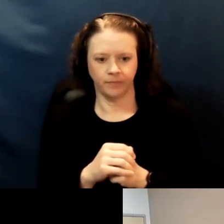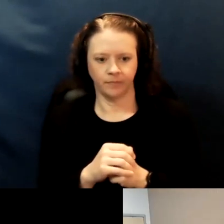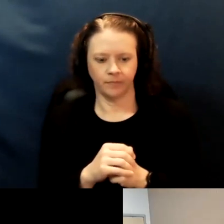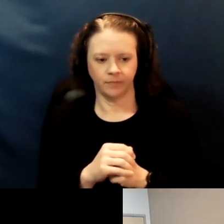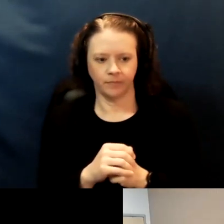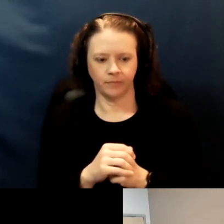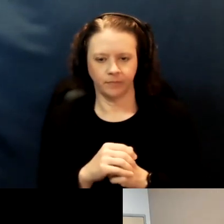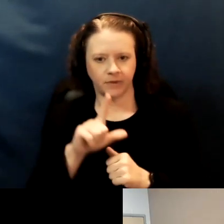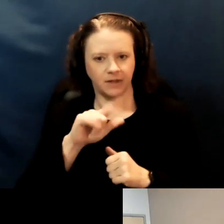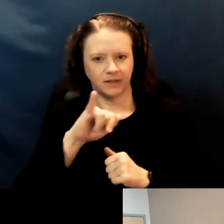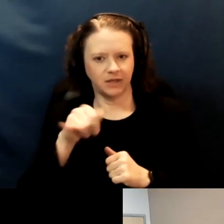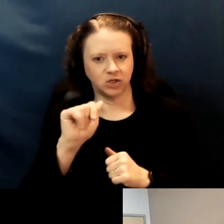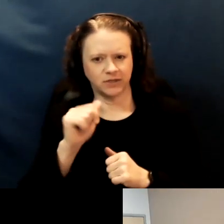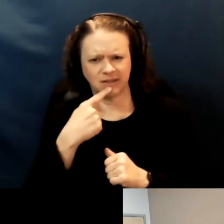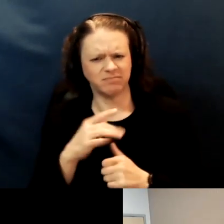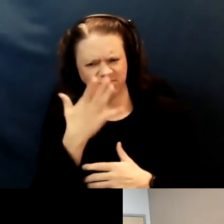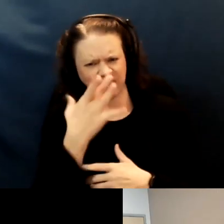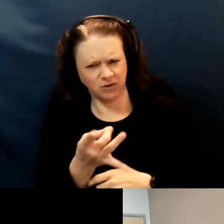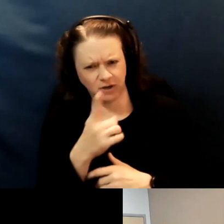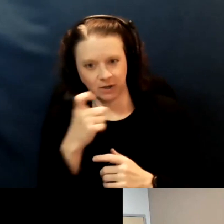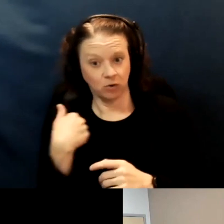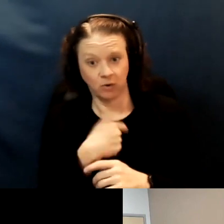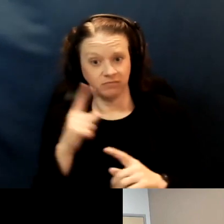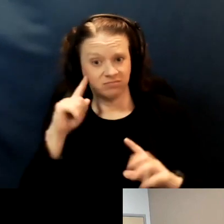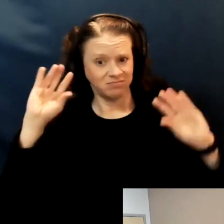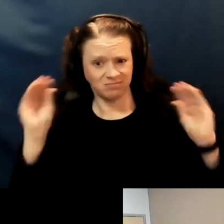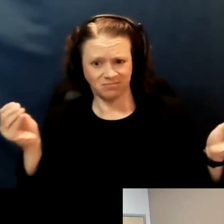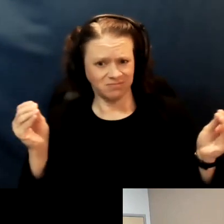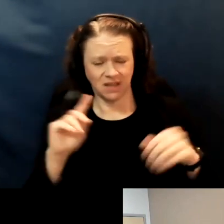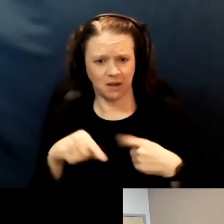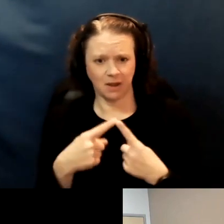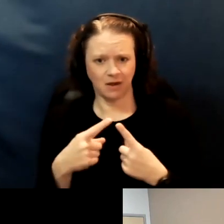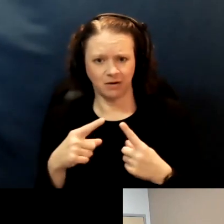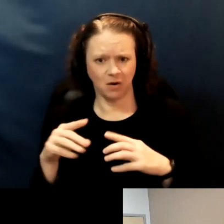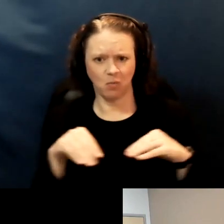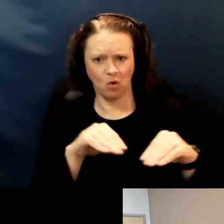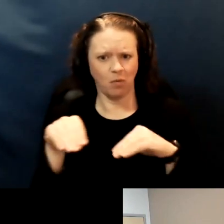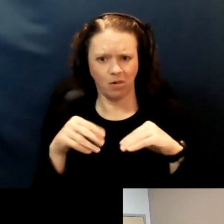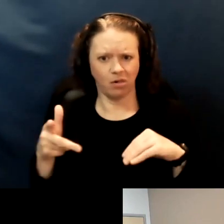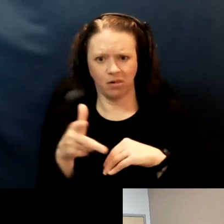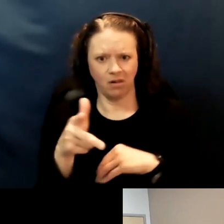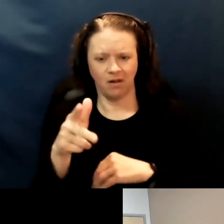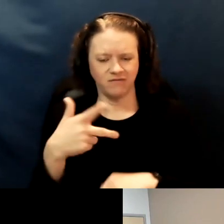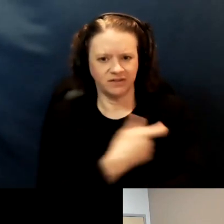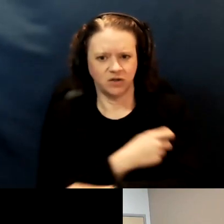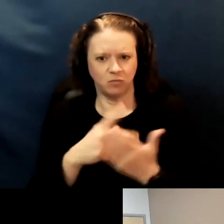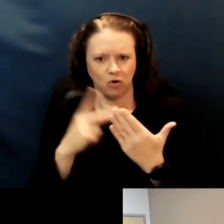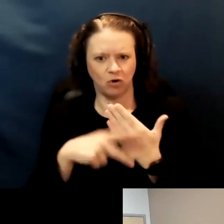[Leah] It's interesting though because we haven't heard anything about a mobile vaccination program in San Mateo County.